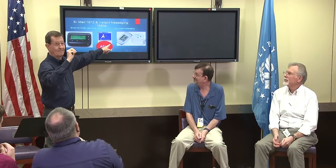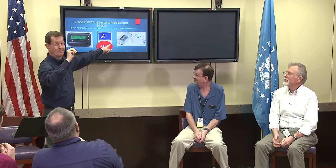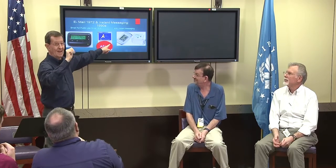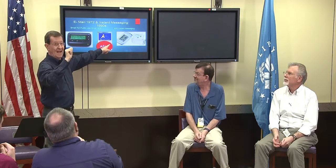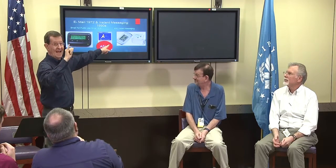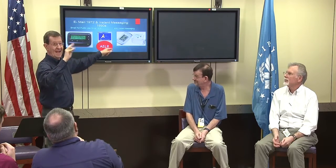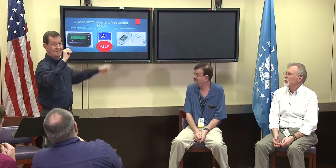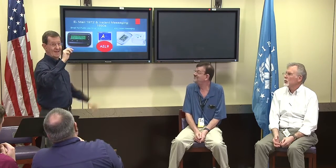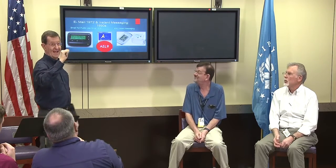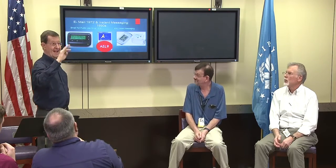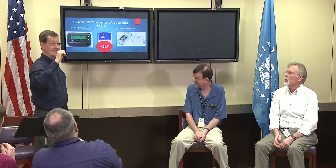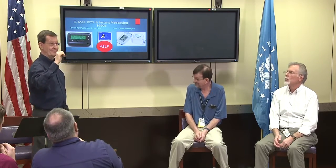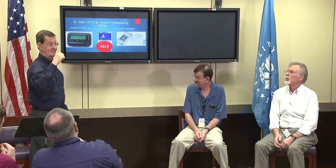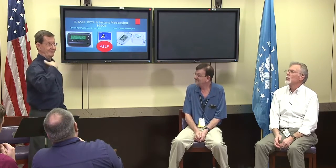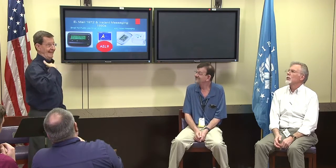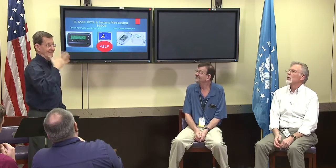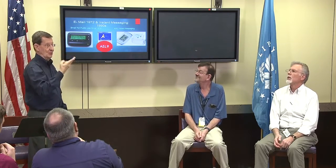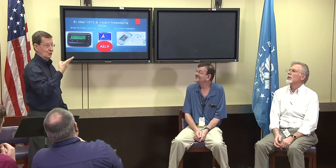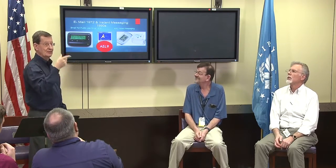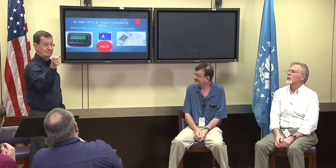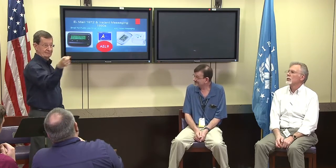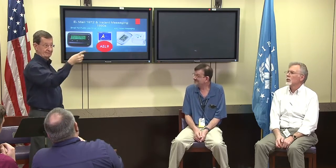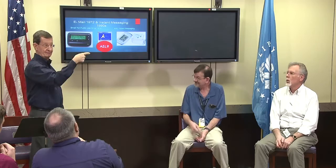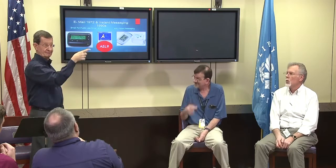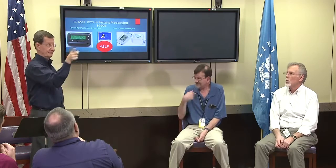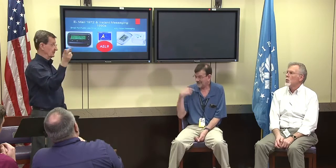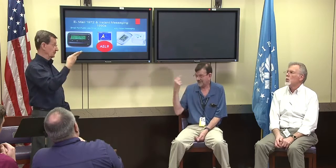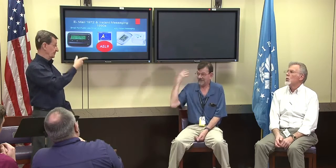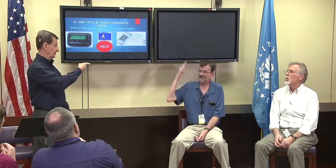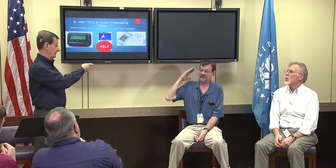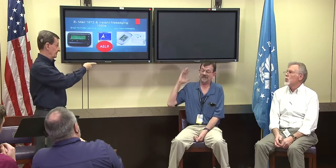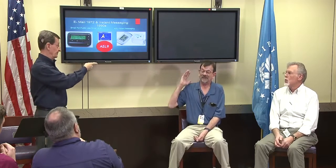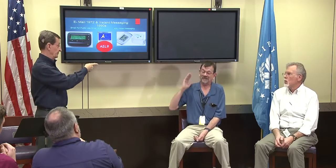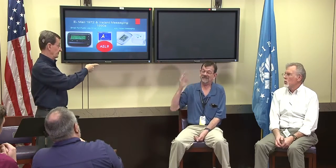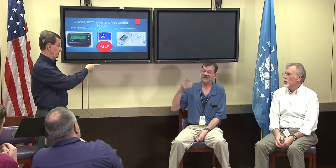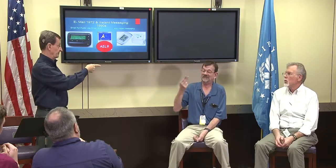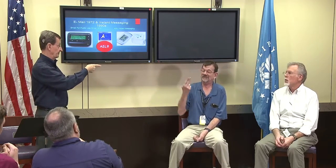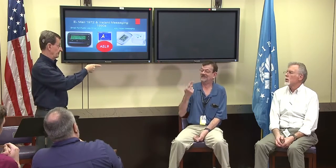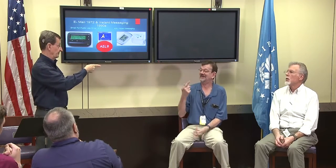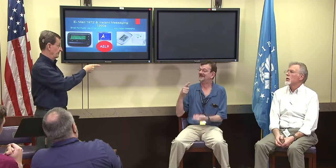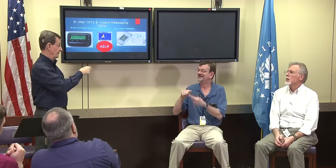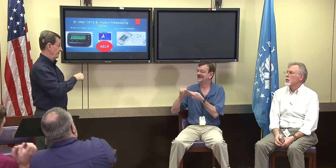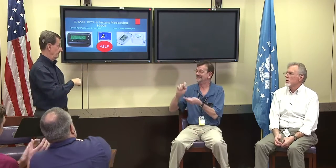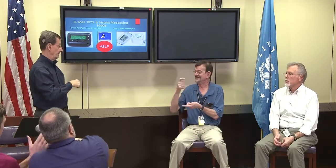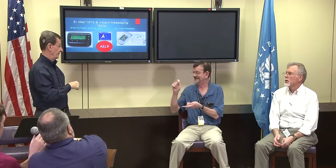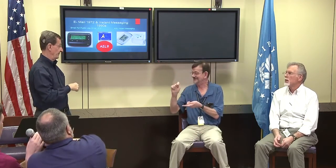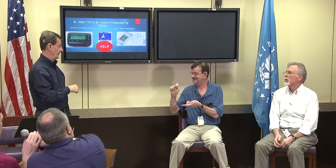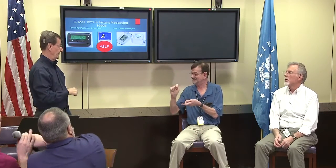Now, Instant Messenger AOL, I didn't use it much but how many of you used it.